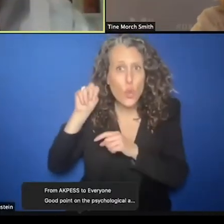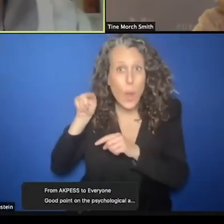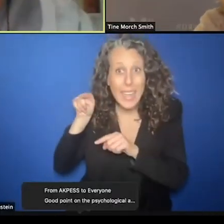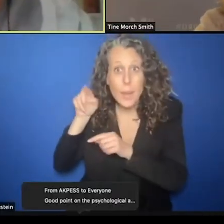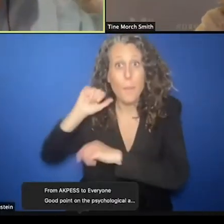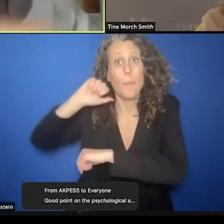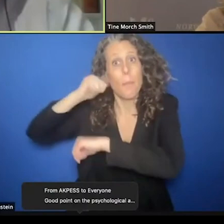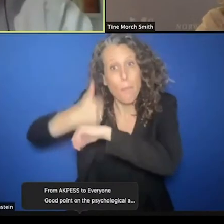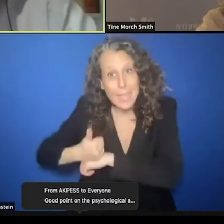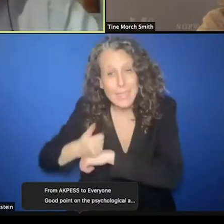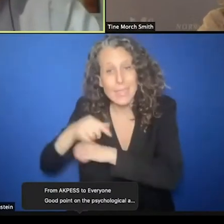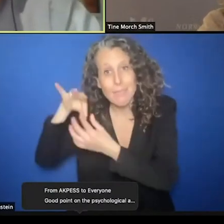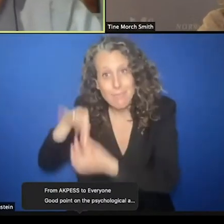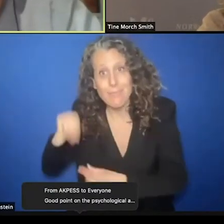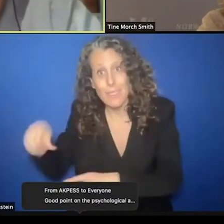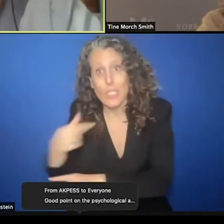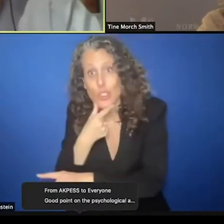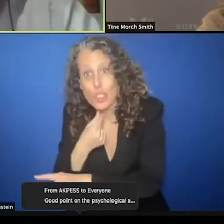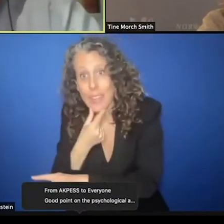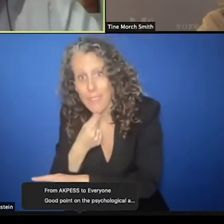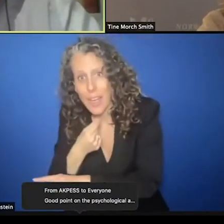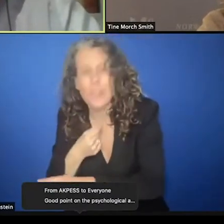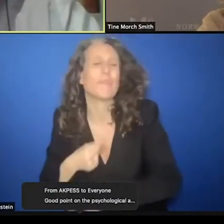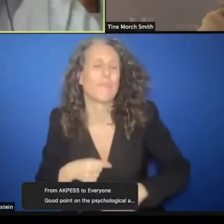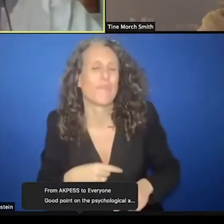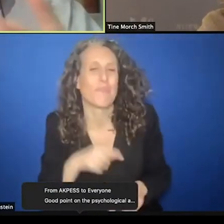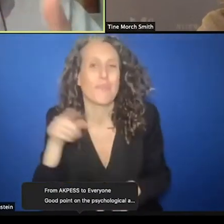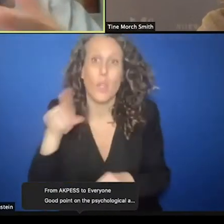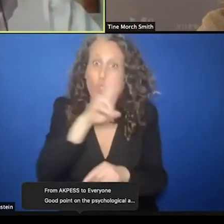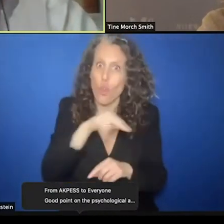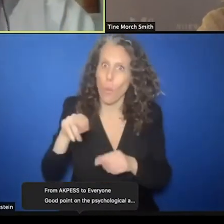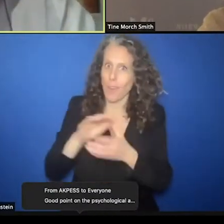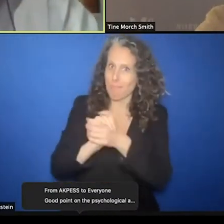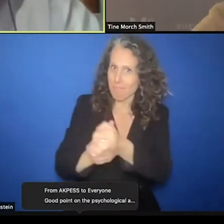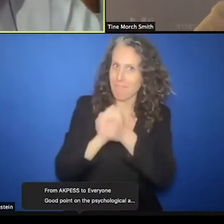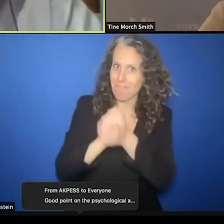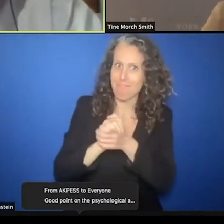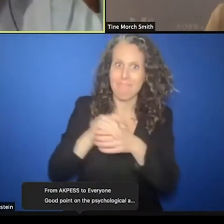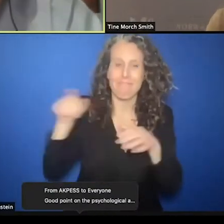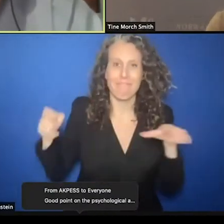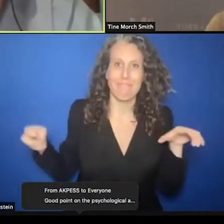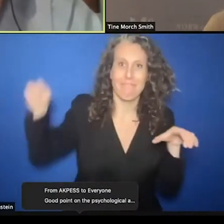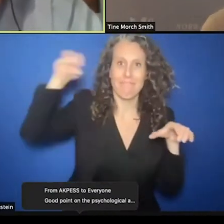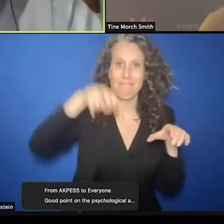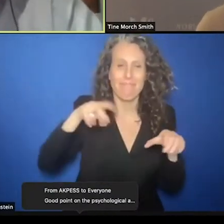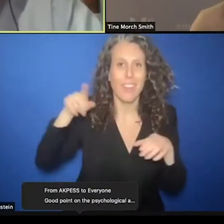Norway has been elected to the security council and you will take up your seat next year. Good